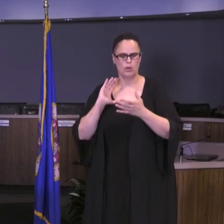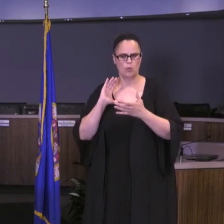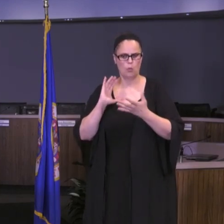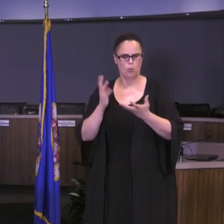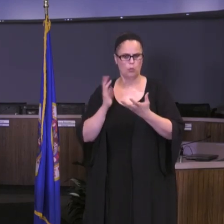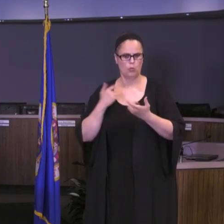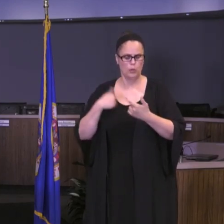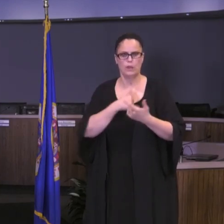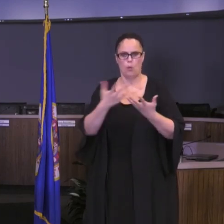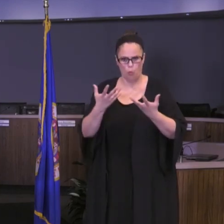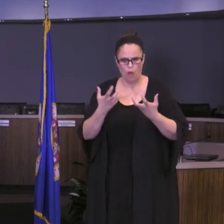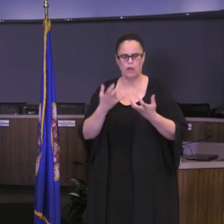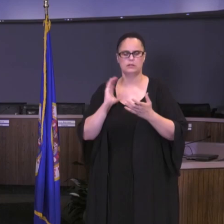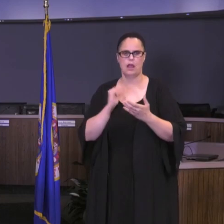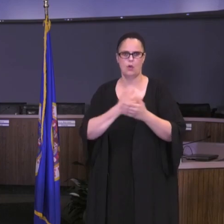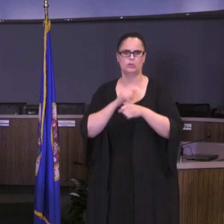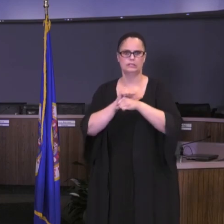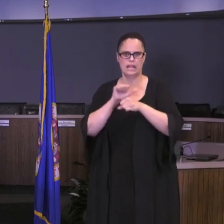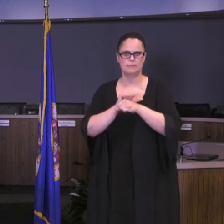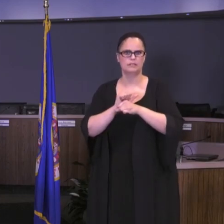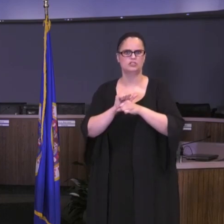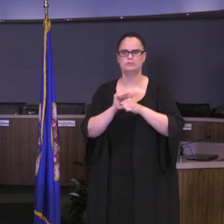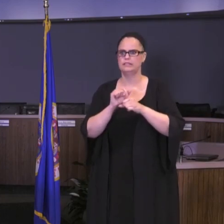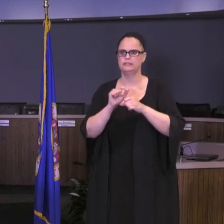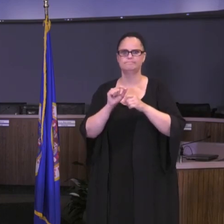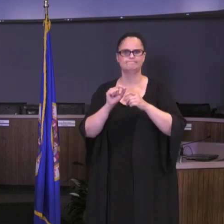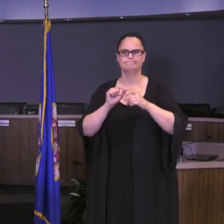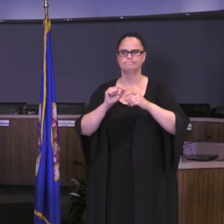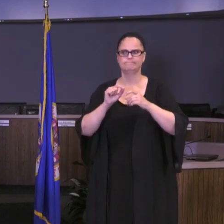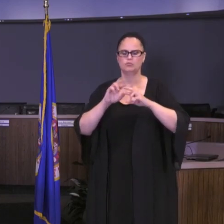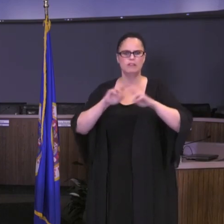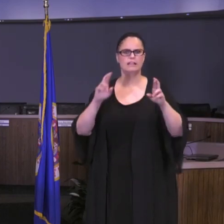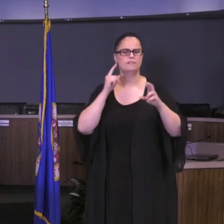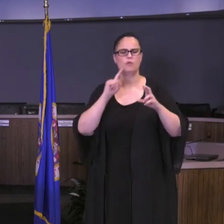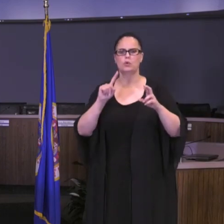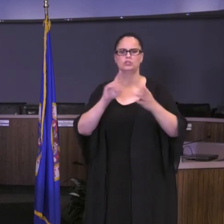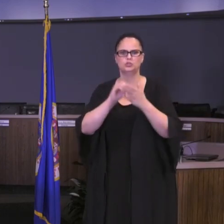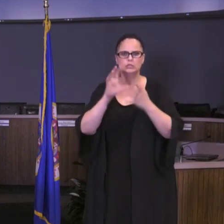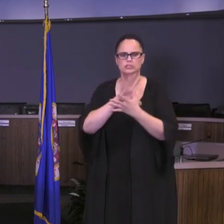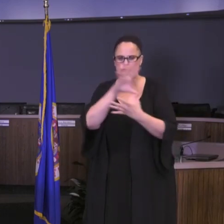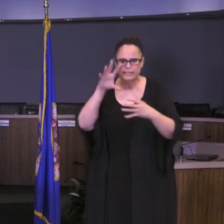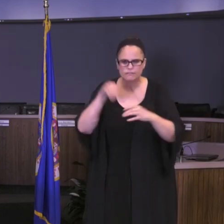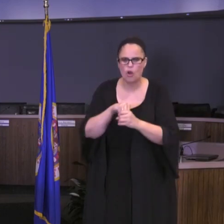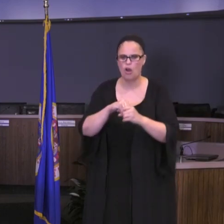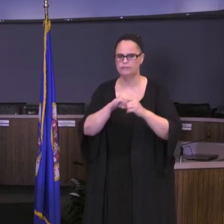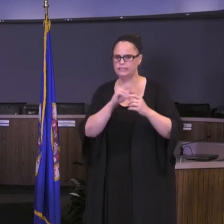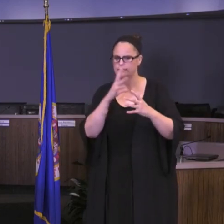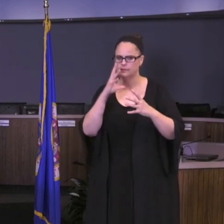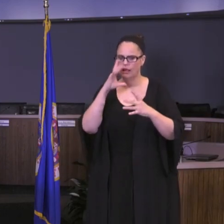be highly engaging for our students. We want it to be areas that interest them, that continue to keep them